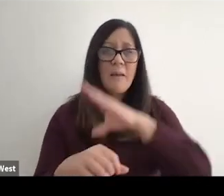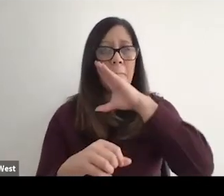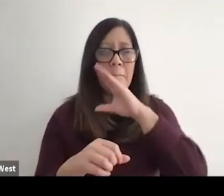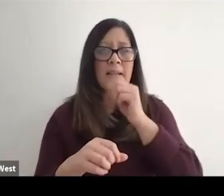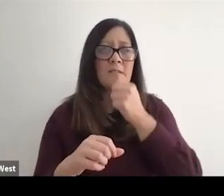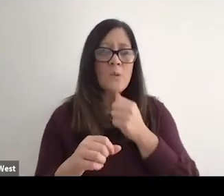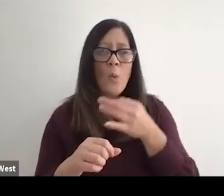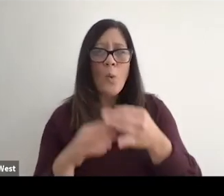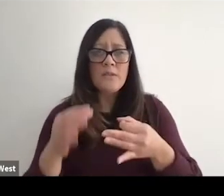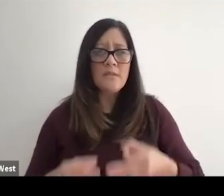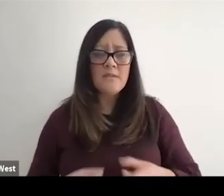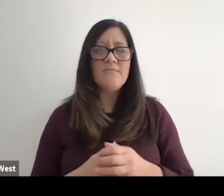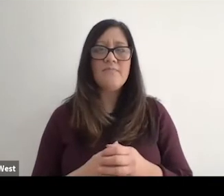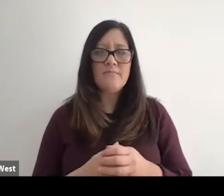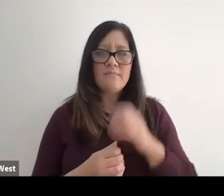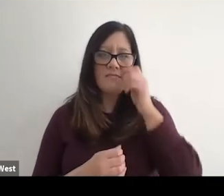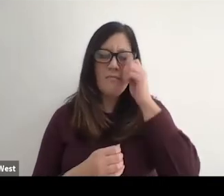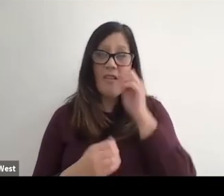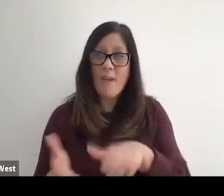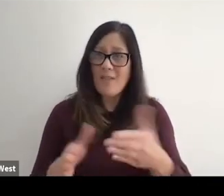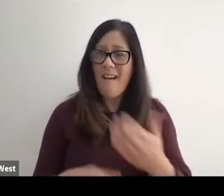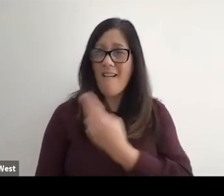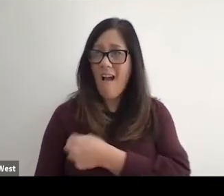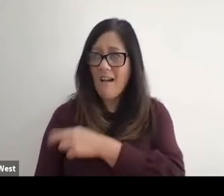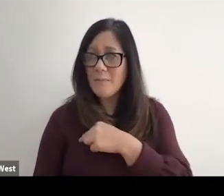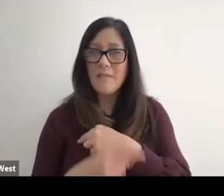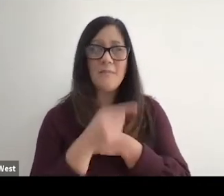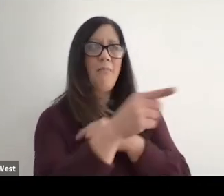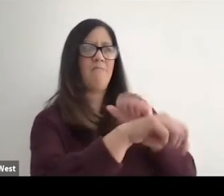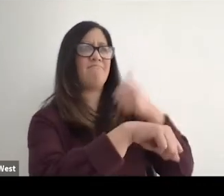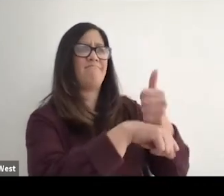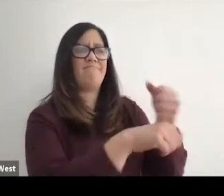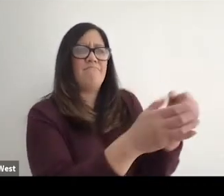were dying in hospitals and the sports basketball at 1st and then kind of